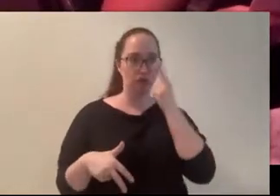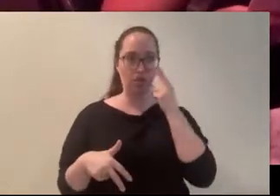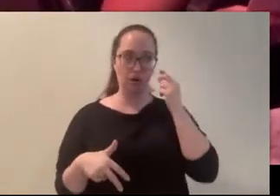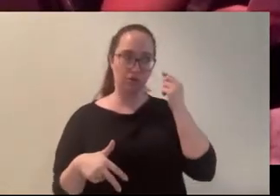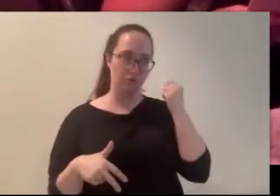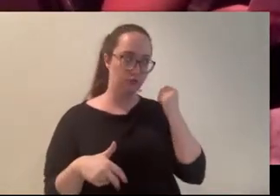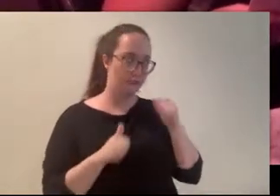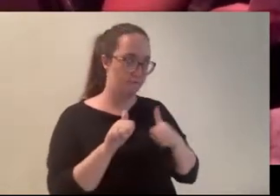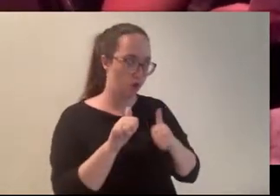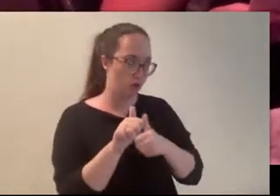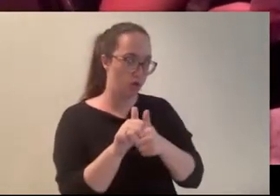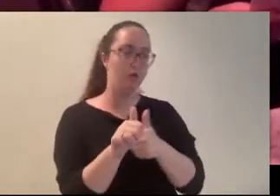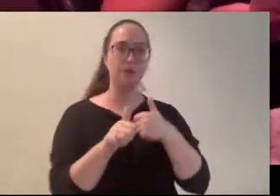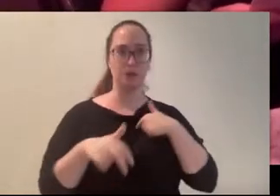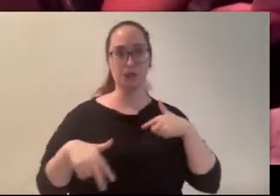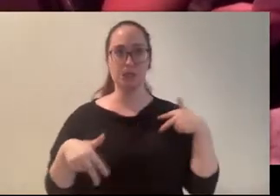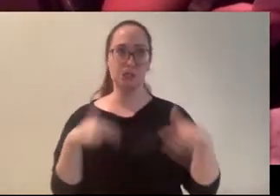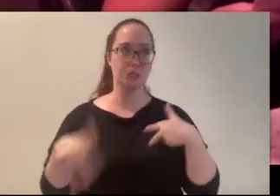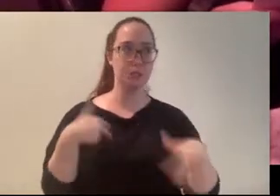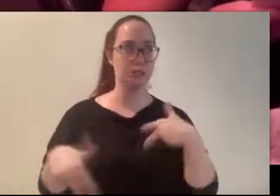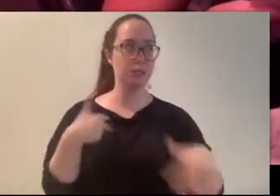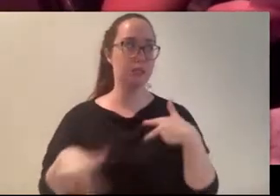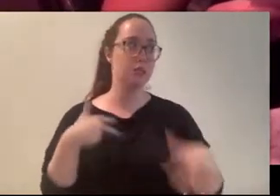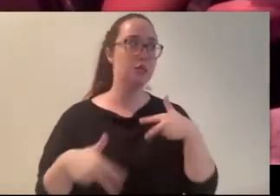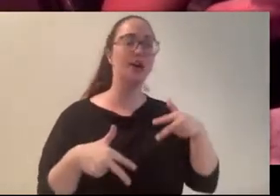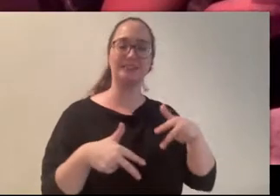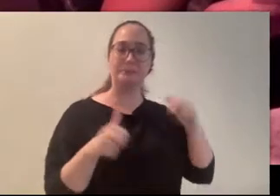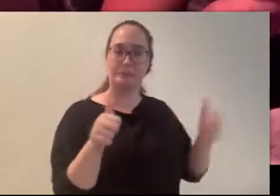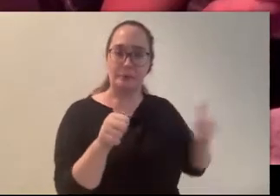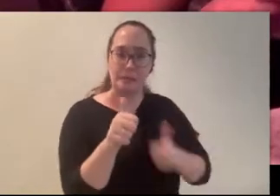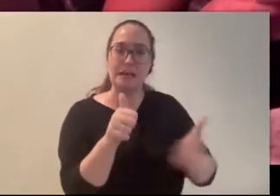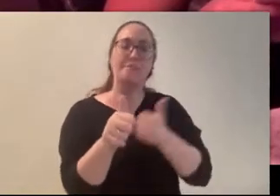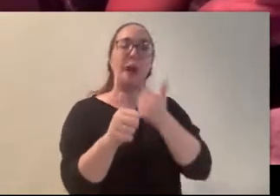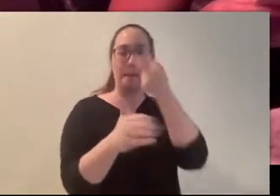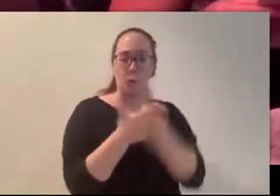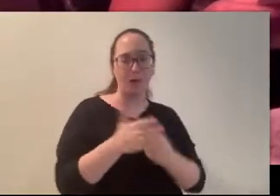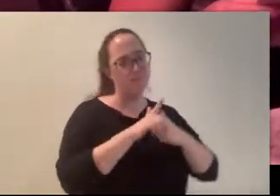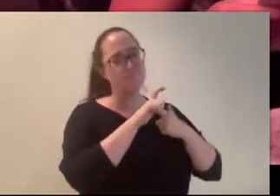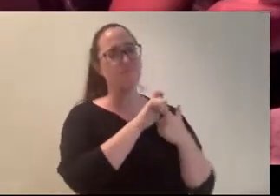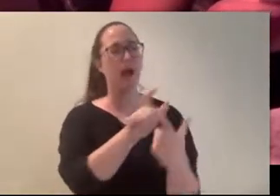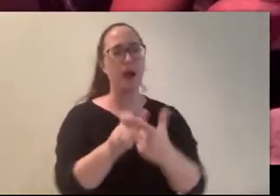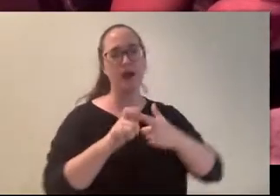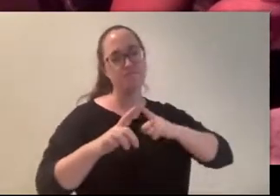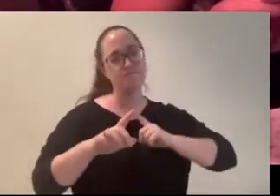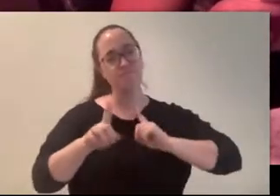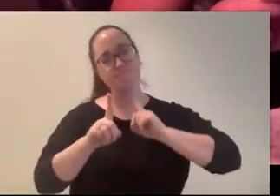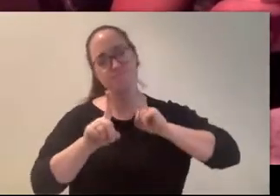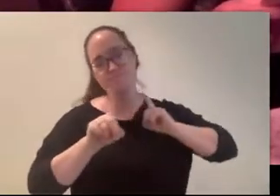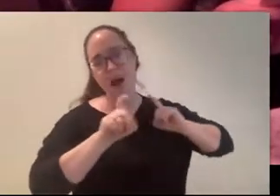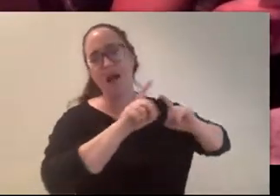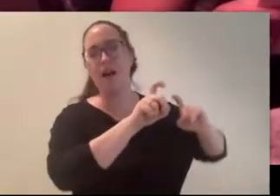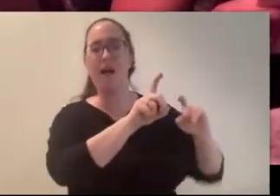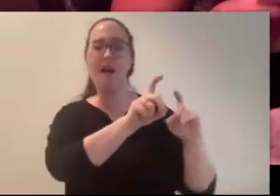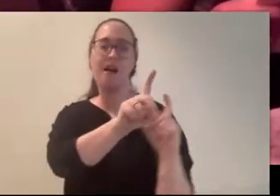her pursuer, until both were running down this dark country lane with only open farmland